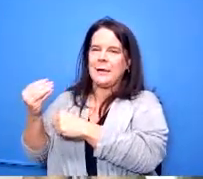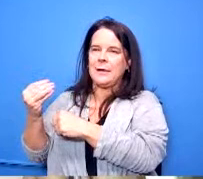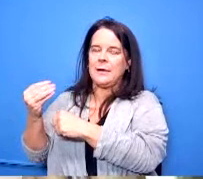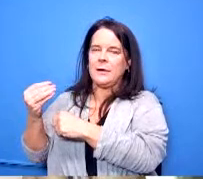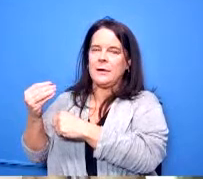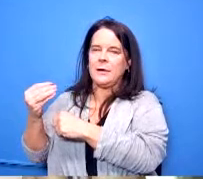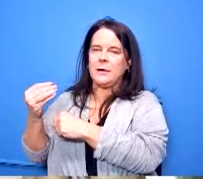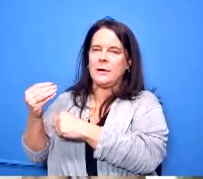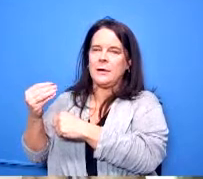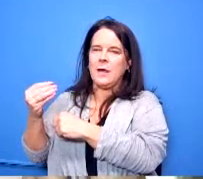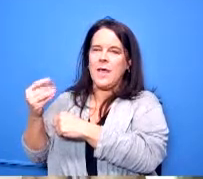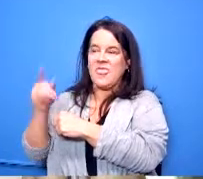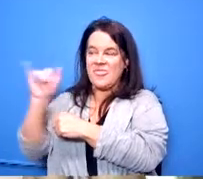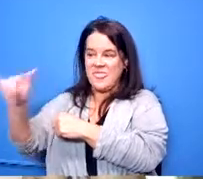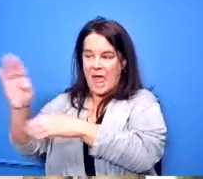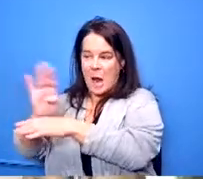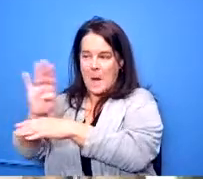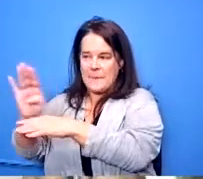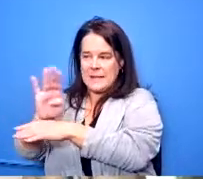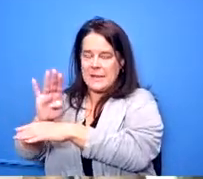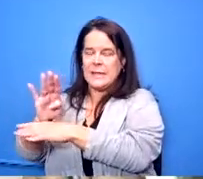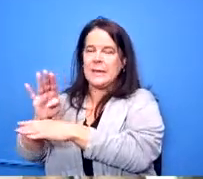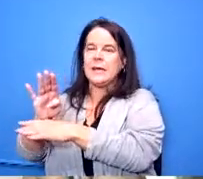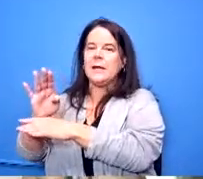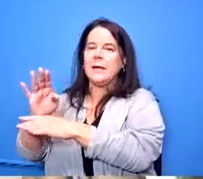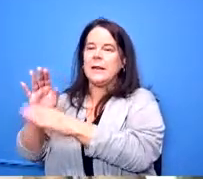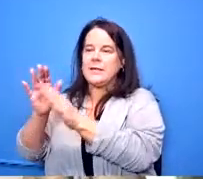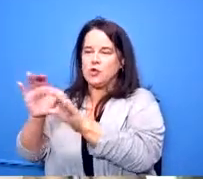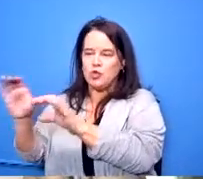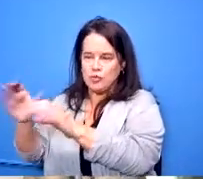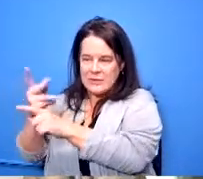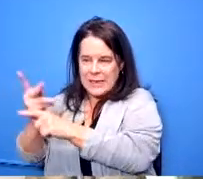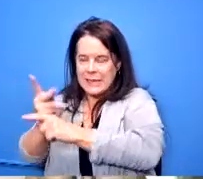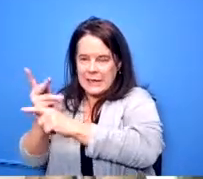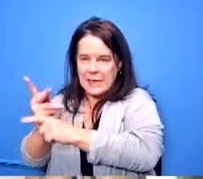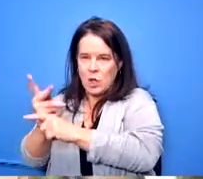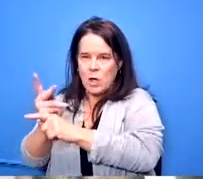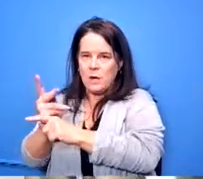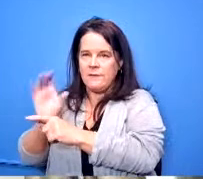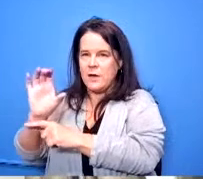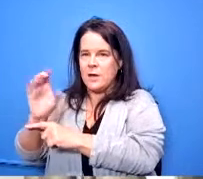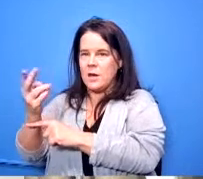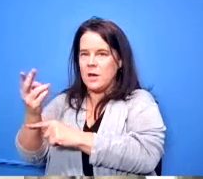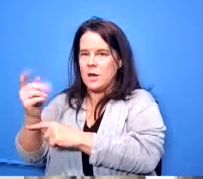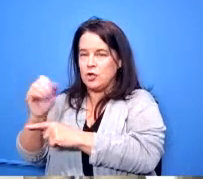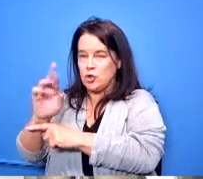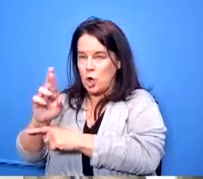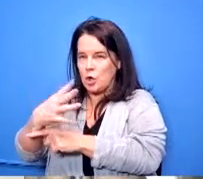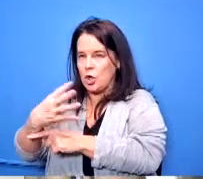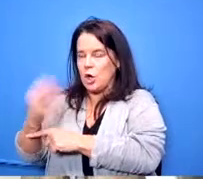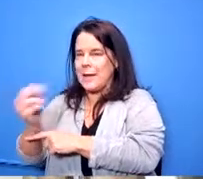this year and our yellow bus services uh our our own uh drivers have been bussing all dayton public